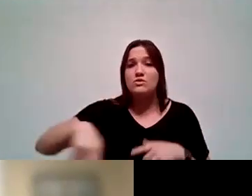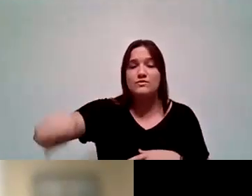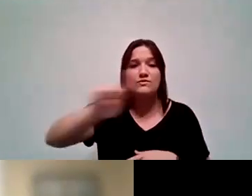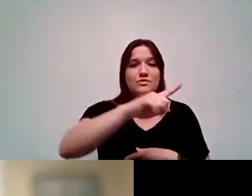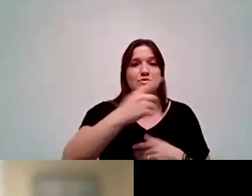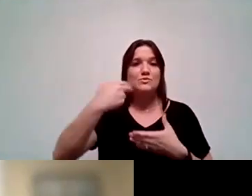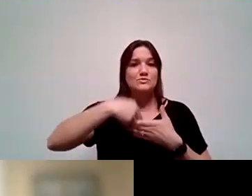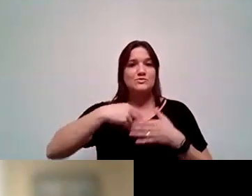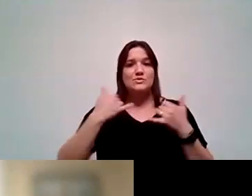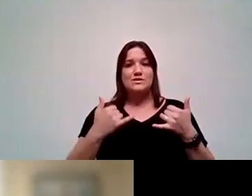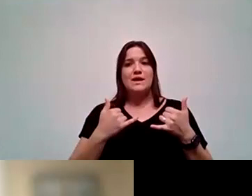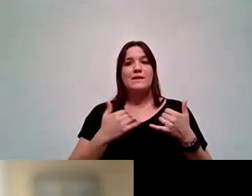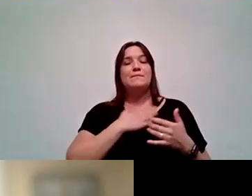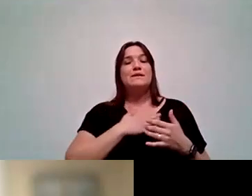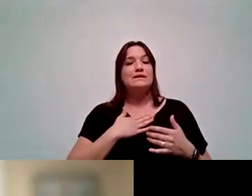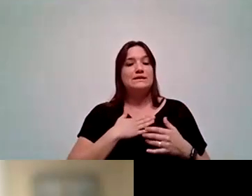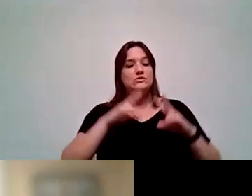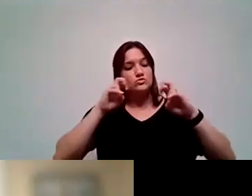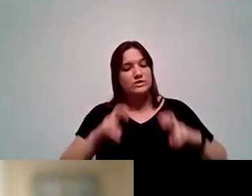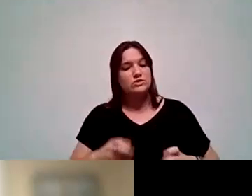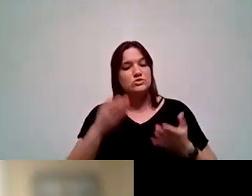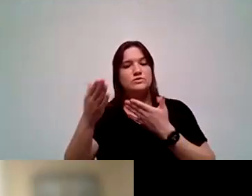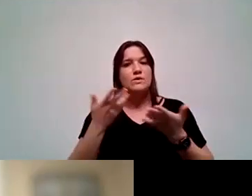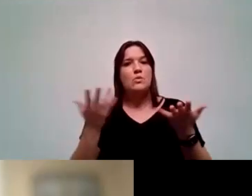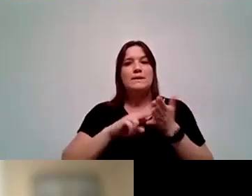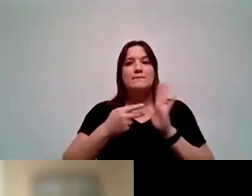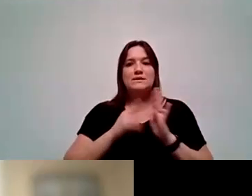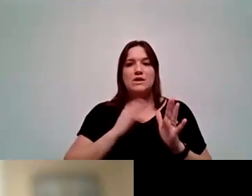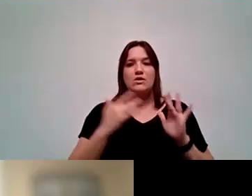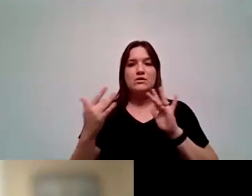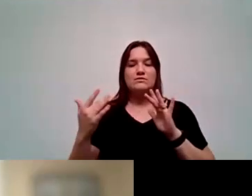Please take the opportunity research servingness and what it means to our campuses. We, as Title Vs,